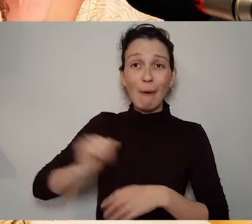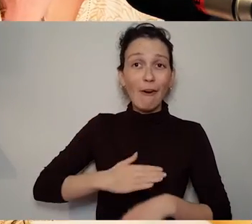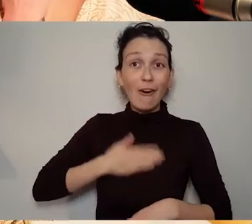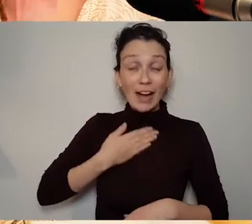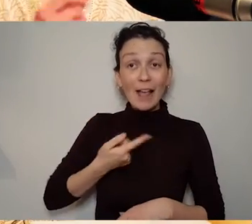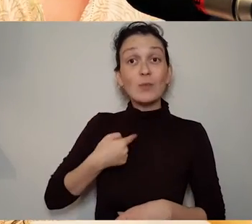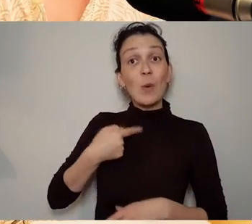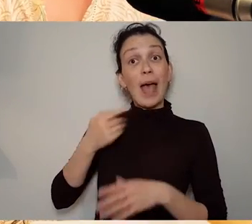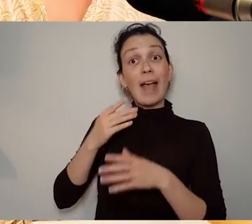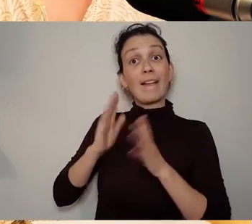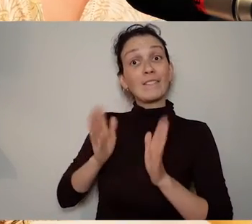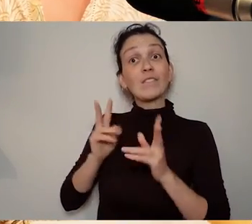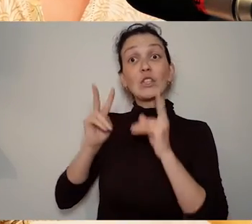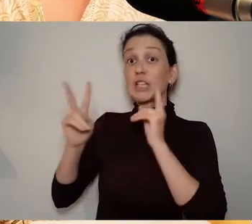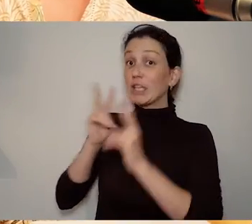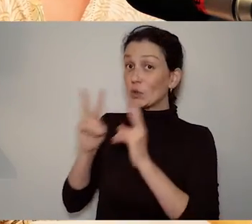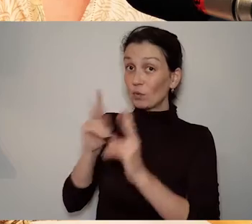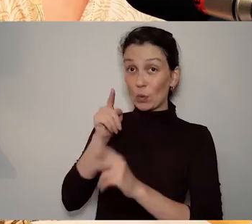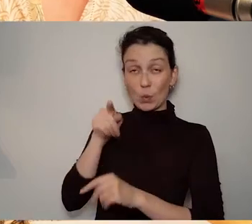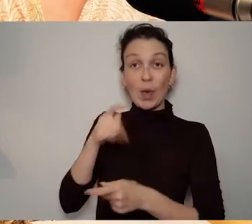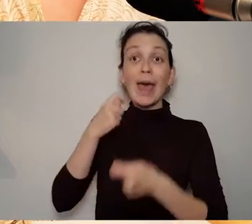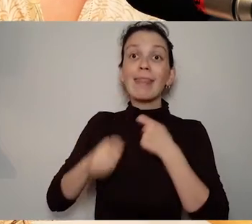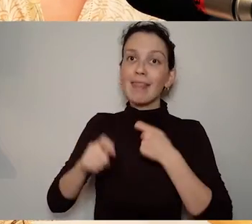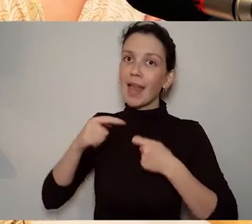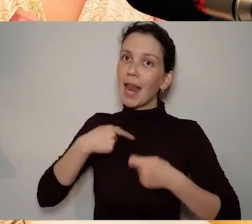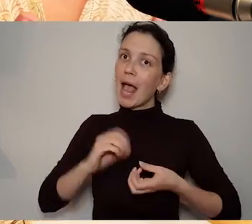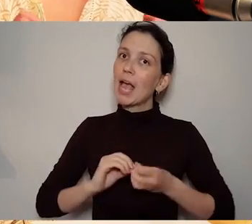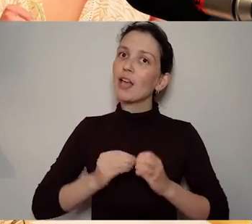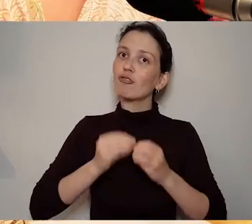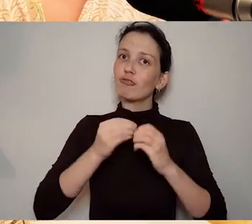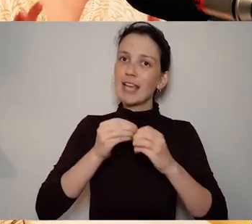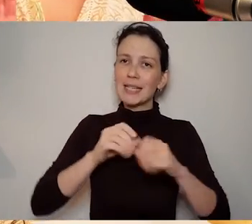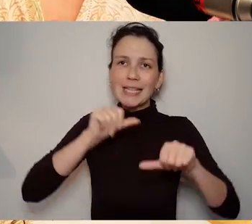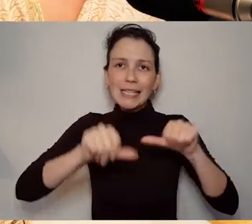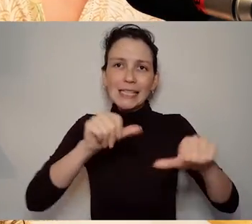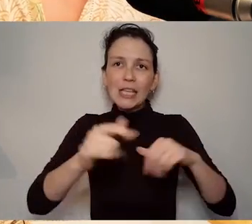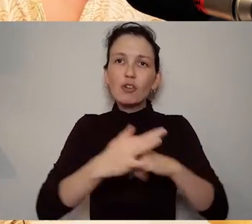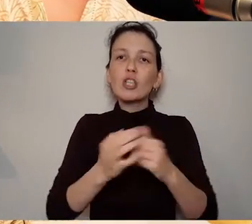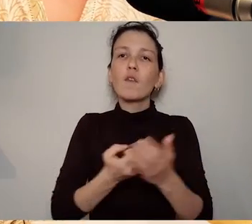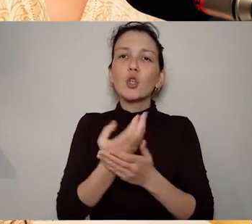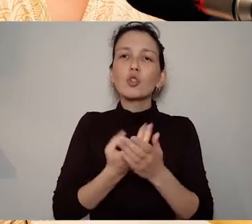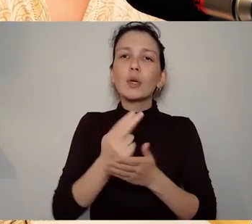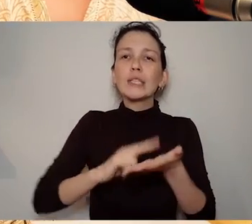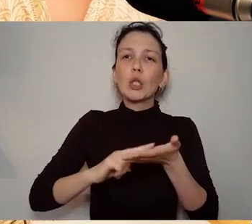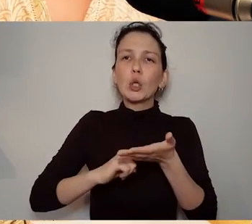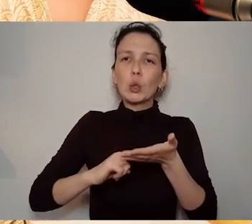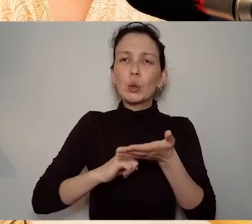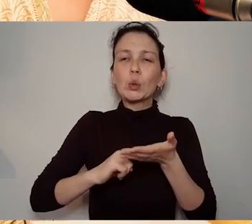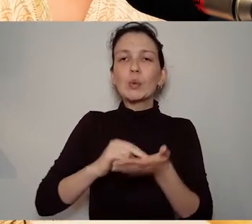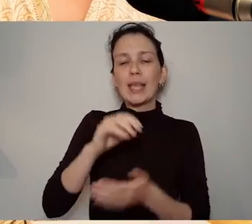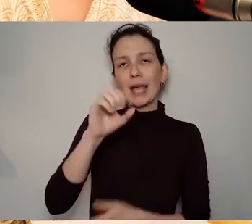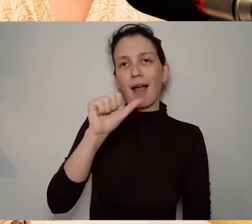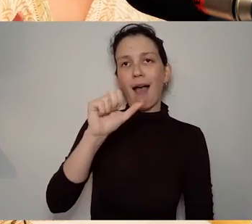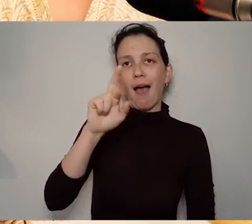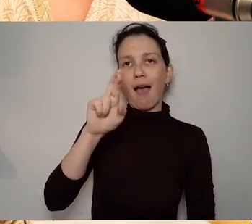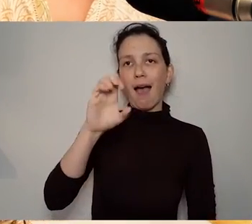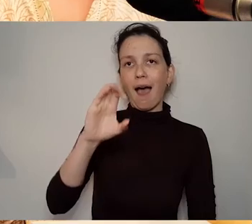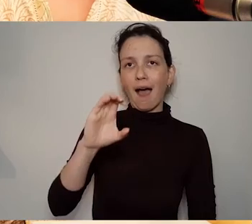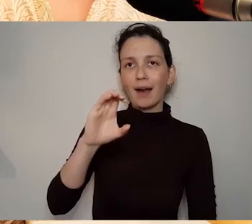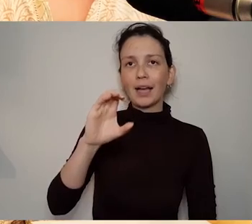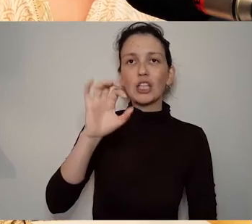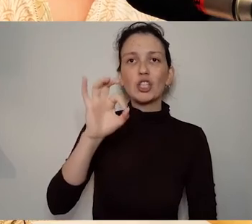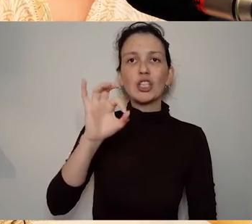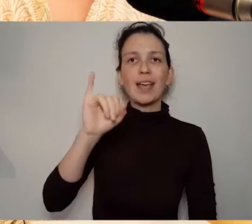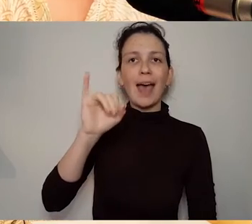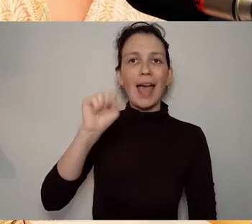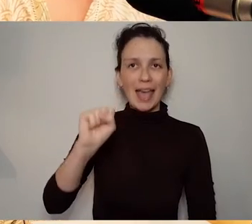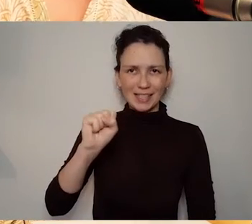ArcGIS story mapping software which is again kind of free online program that you can use and